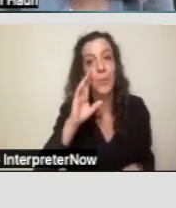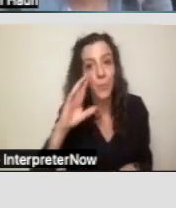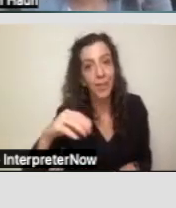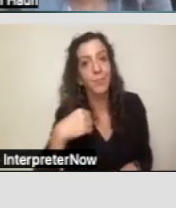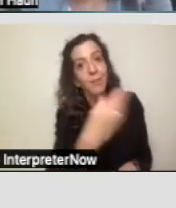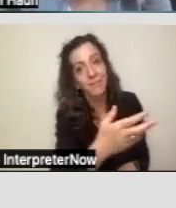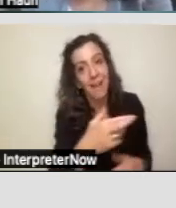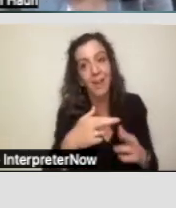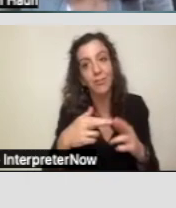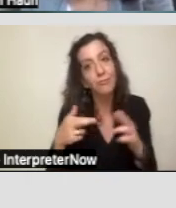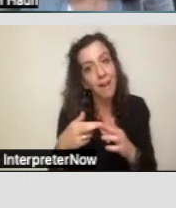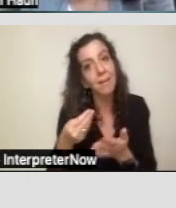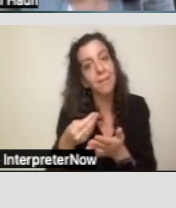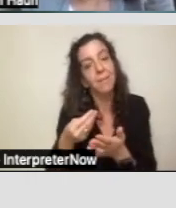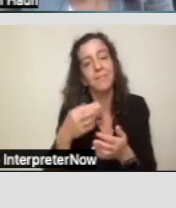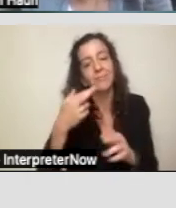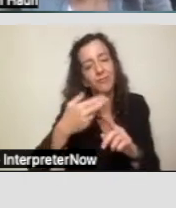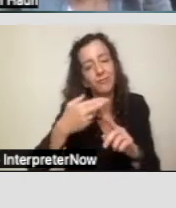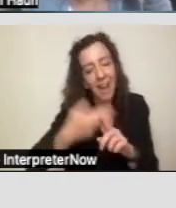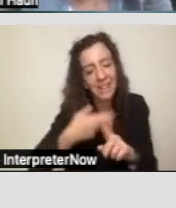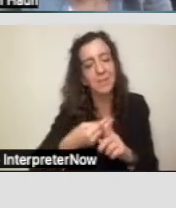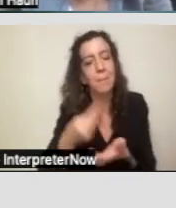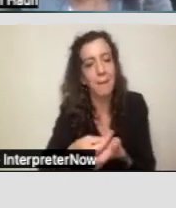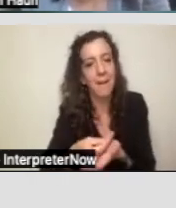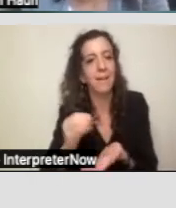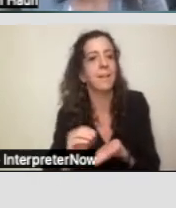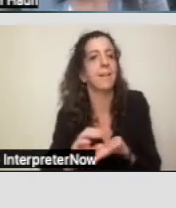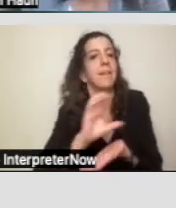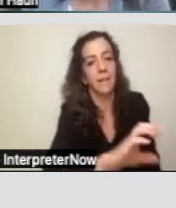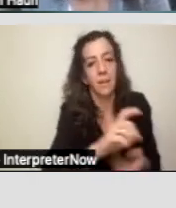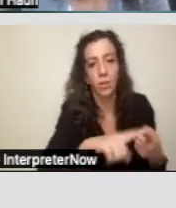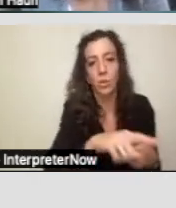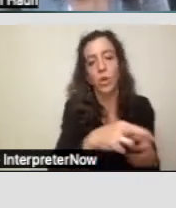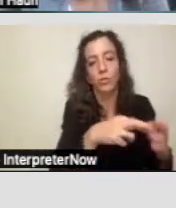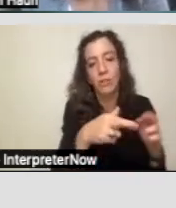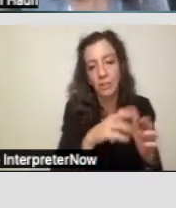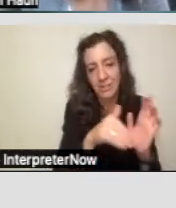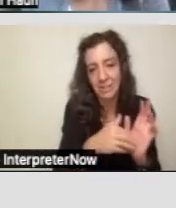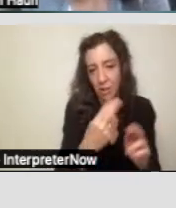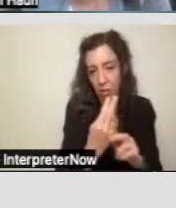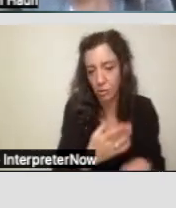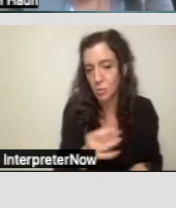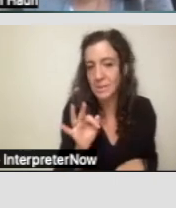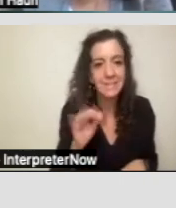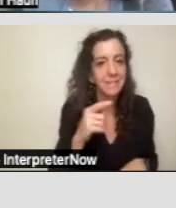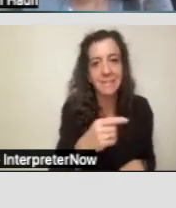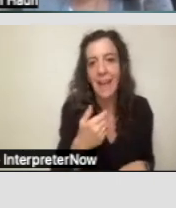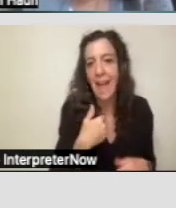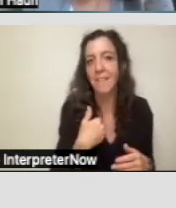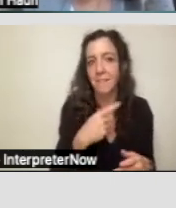subsidies to regional center consumers if there is a demonstrated health and safety